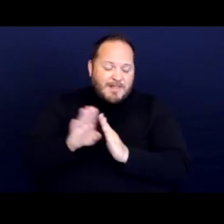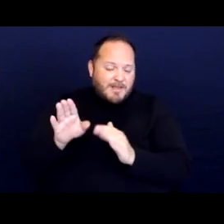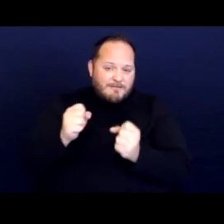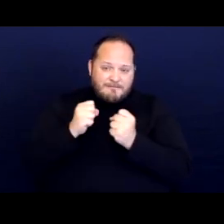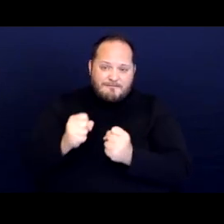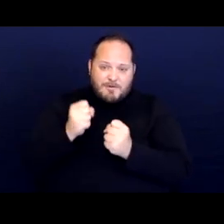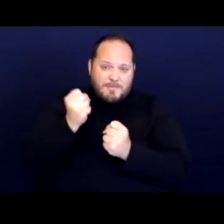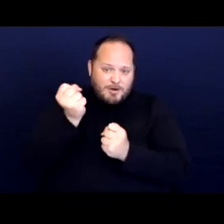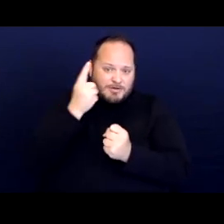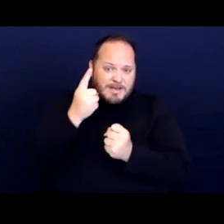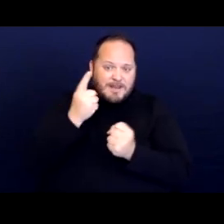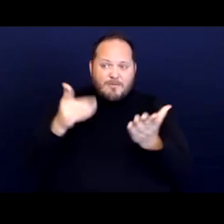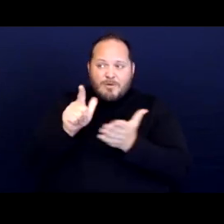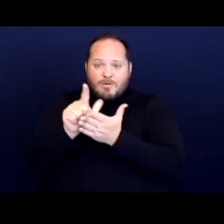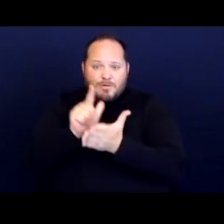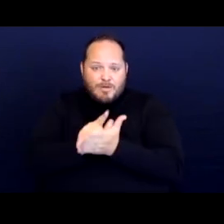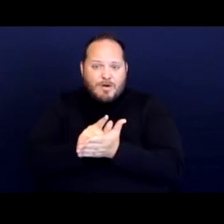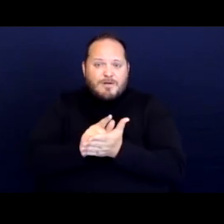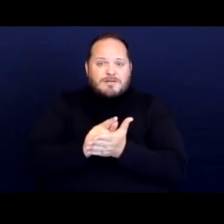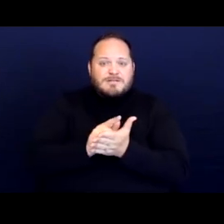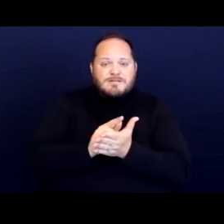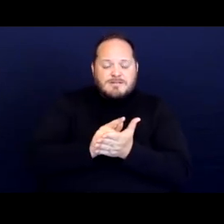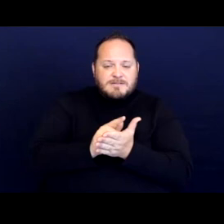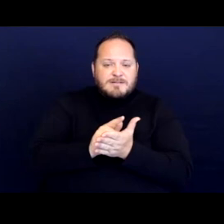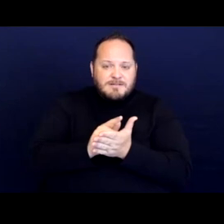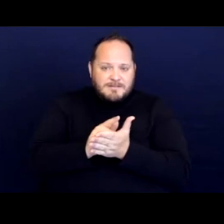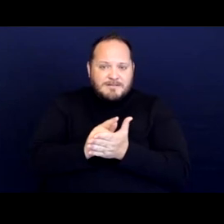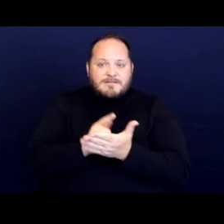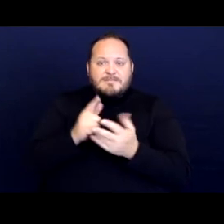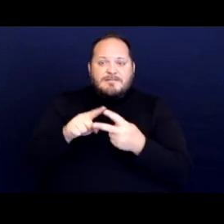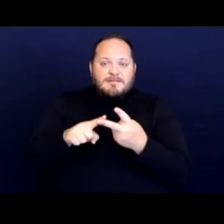of the laws enactment the jurisdictions history of